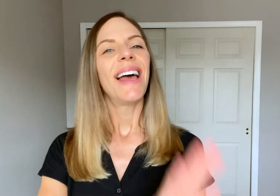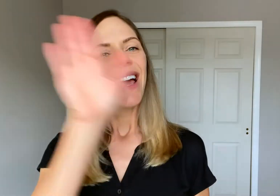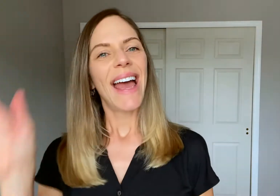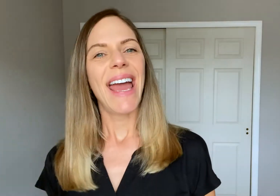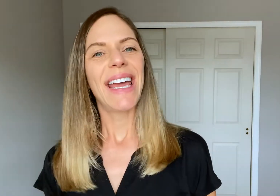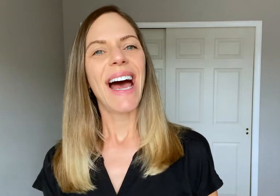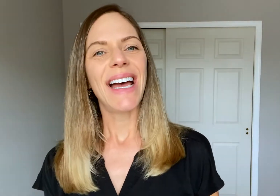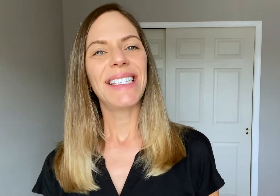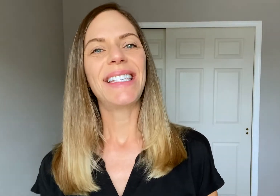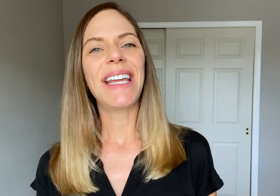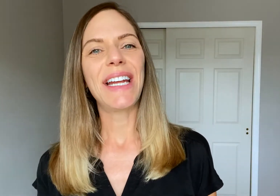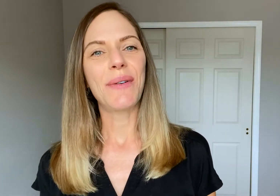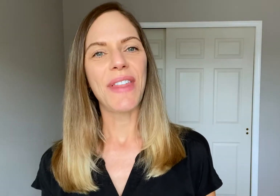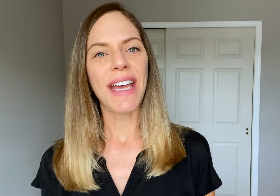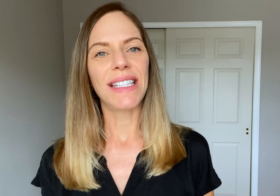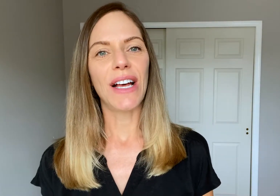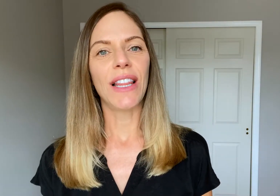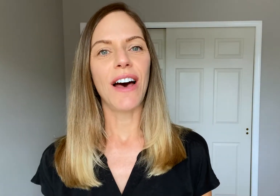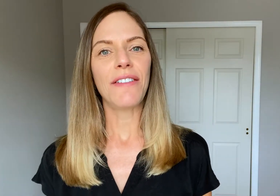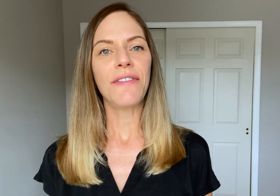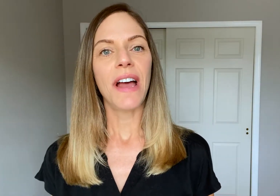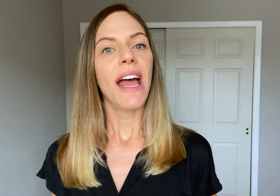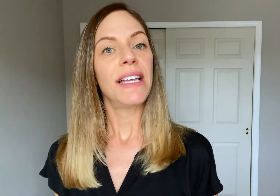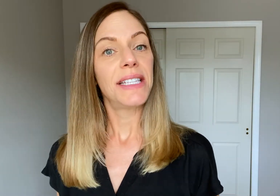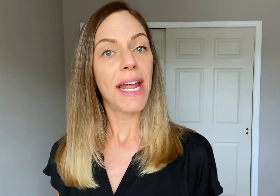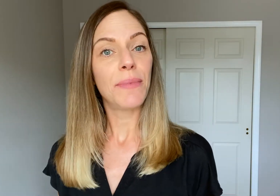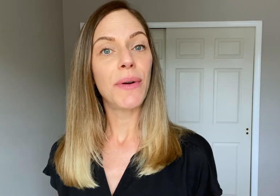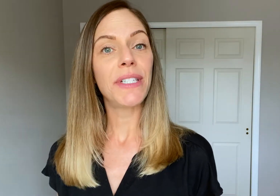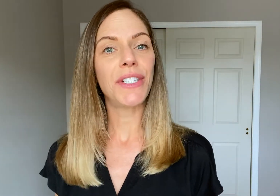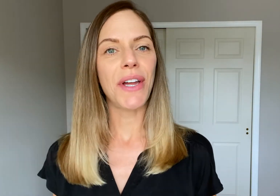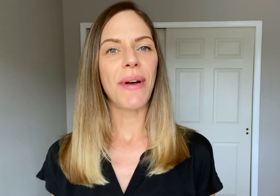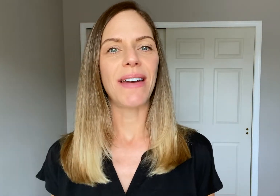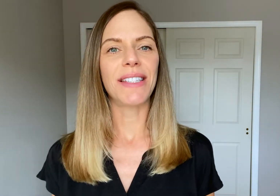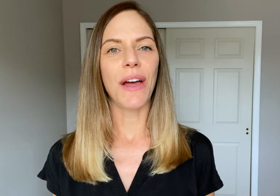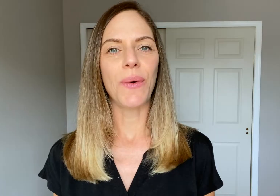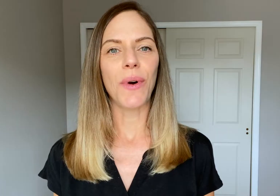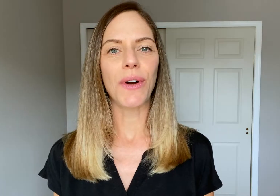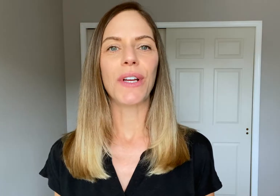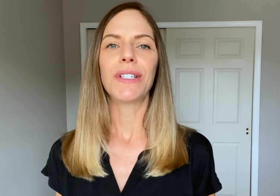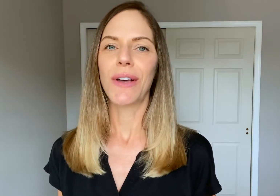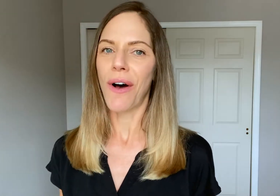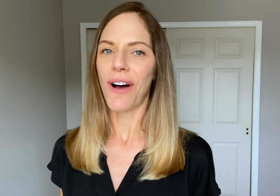Hey guys, Dana here with ASL LOVE and today I'm going to show you how to sign the word TALK.